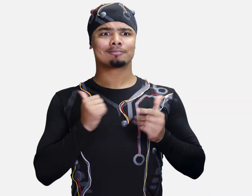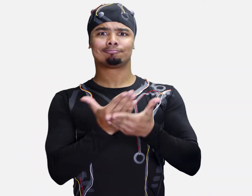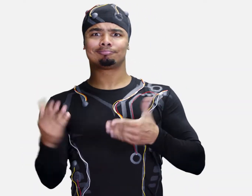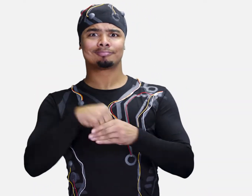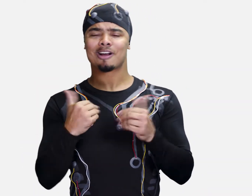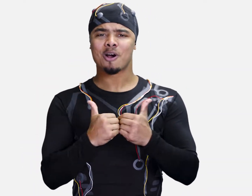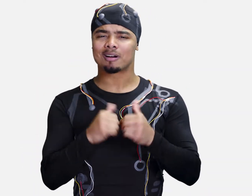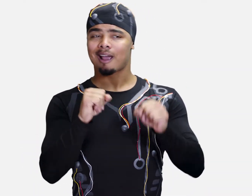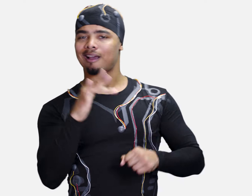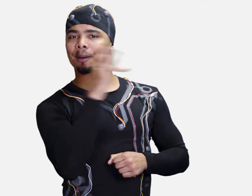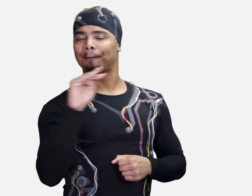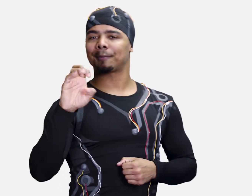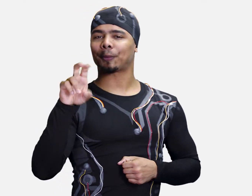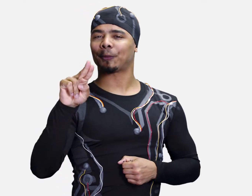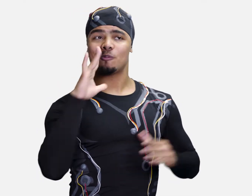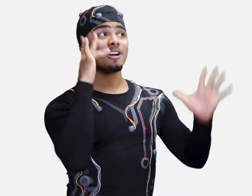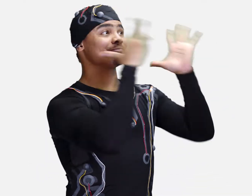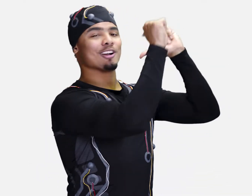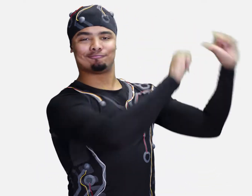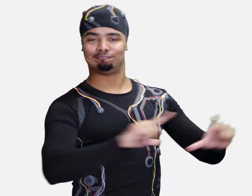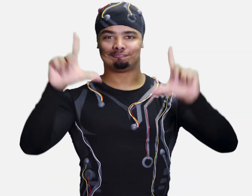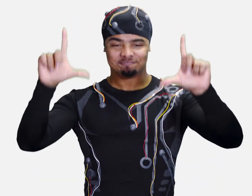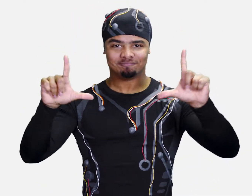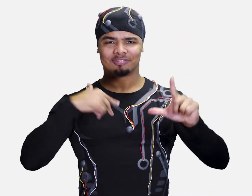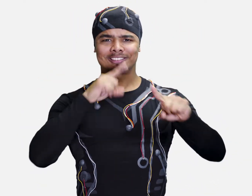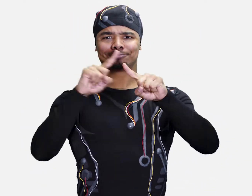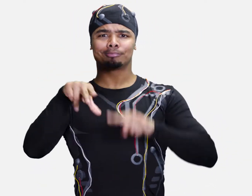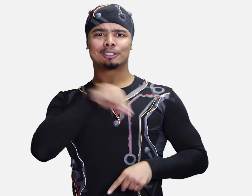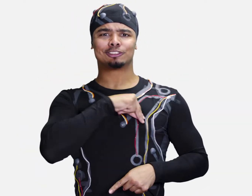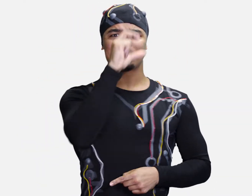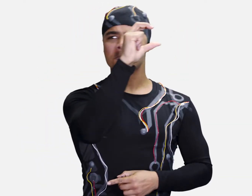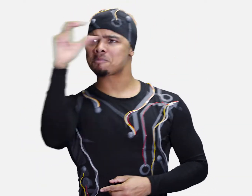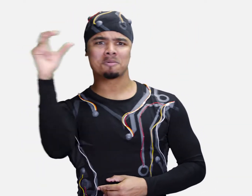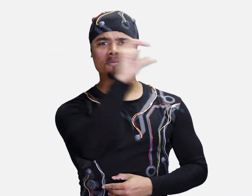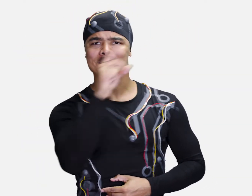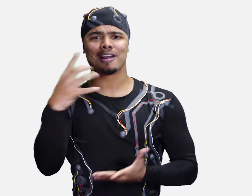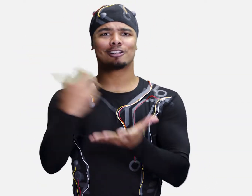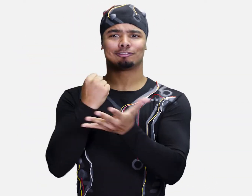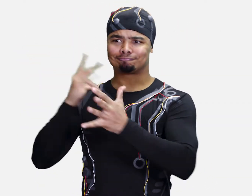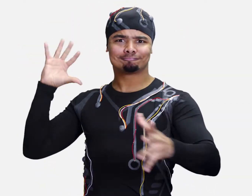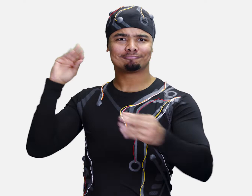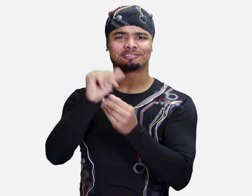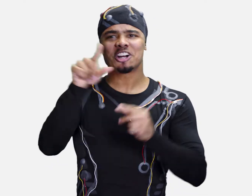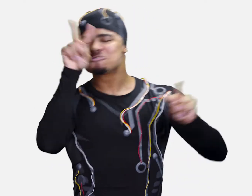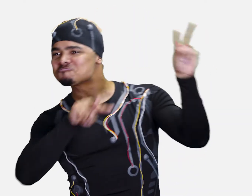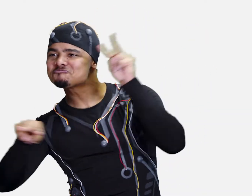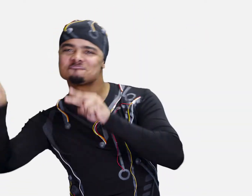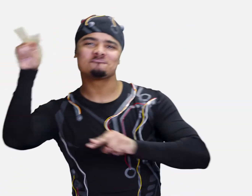Players can access the backpack via an in-game menu to learn more about what they have done in the game, and to look ahead for new items to unlock.